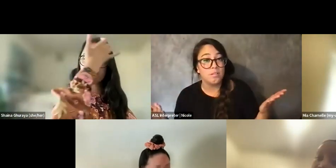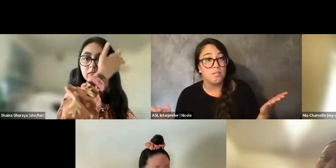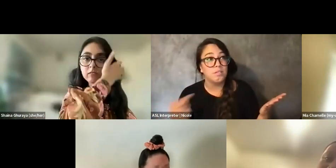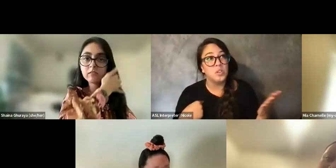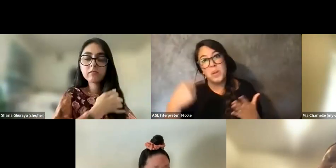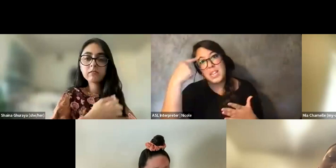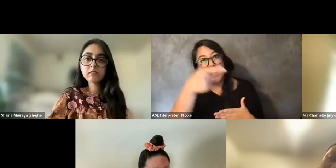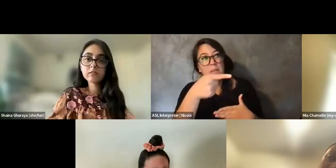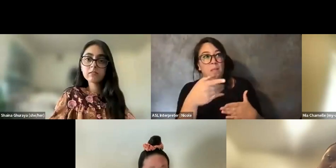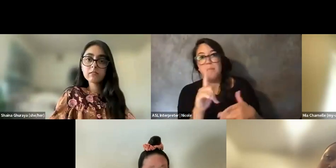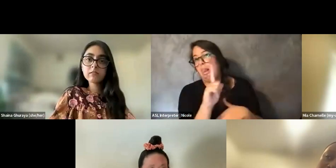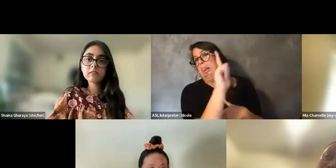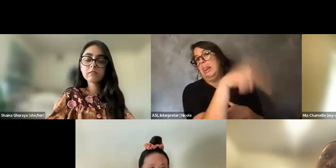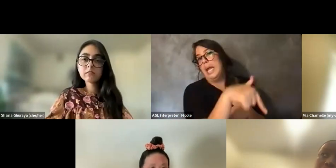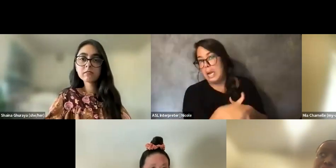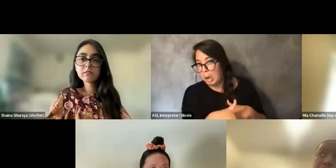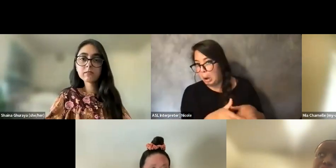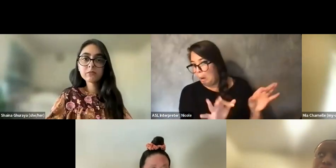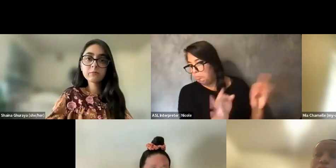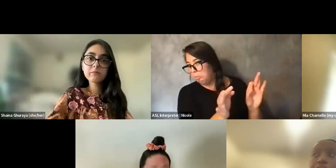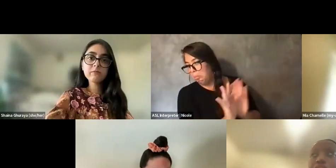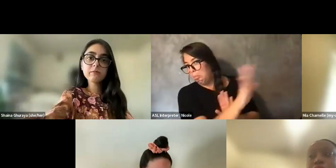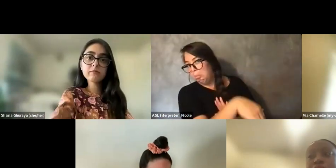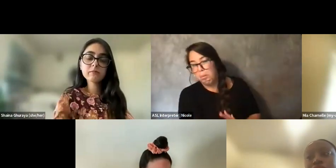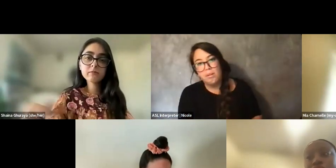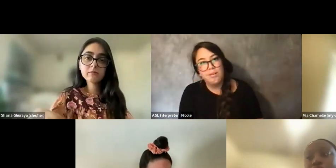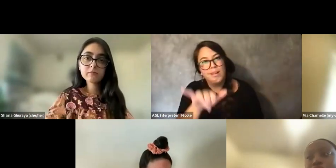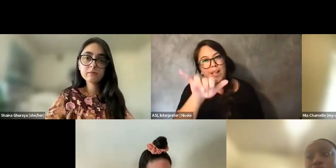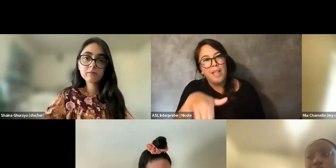I think that is not just, like, symptomatic of ableism.